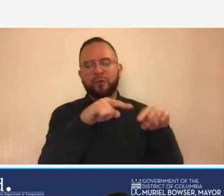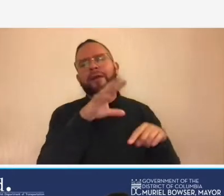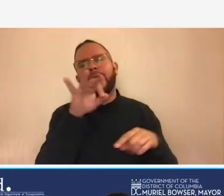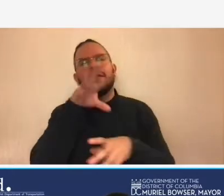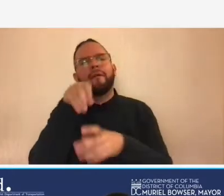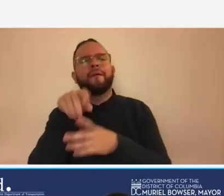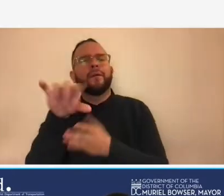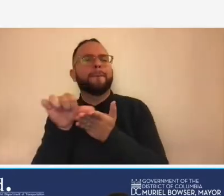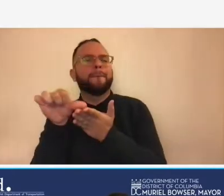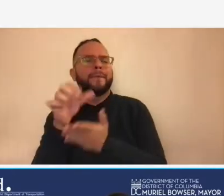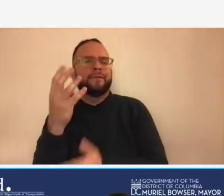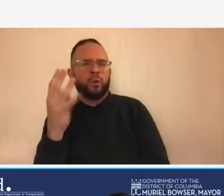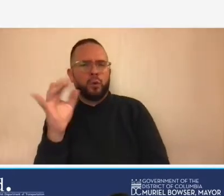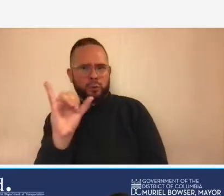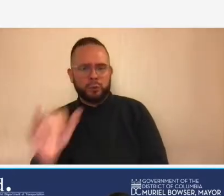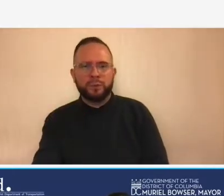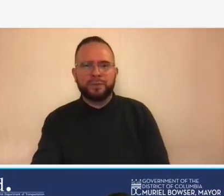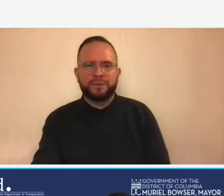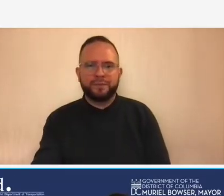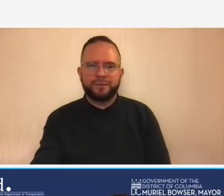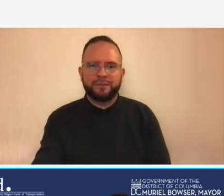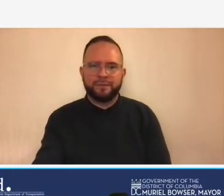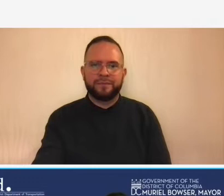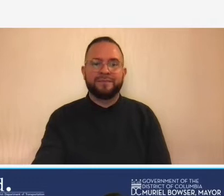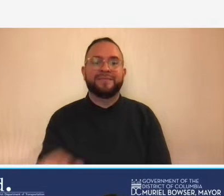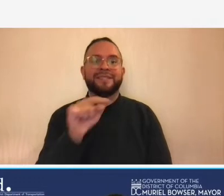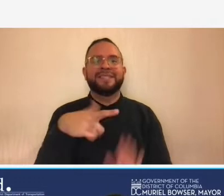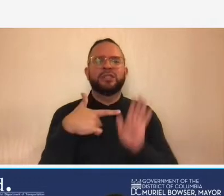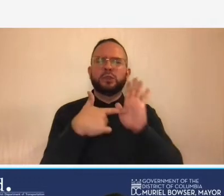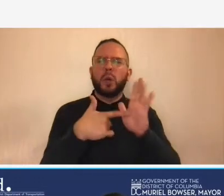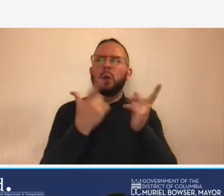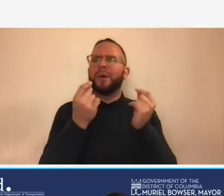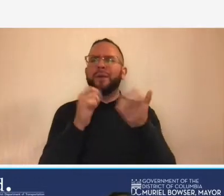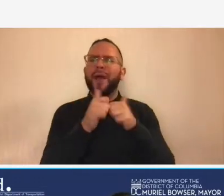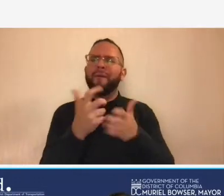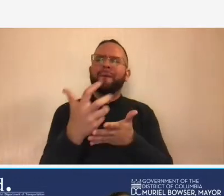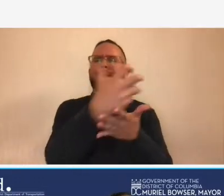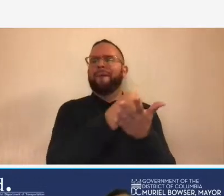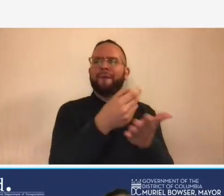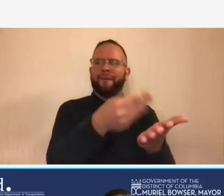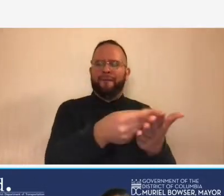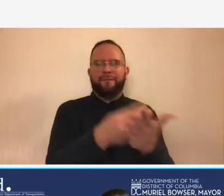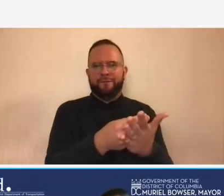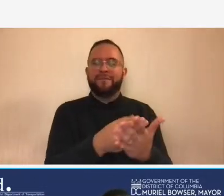represents a common pathway for funding at ddot as well as at probably every other d.o.t in the